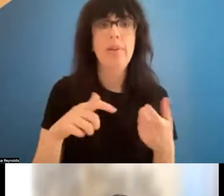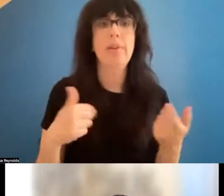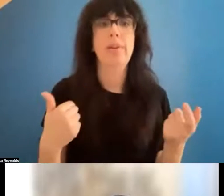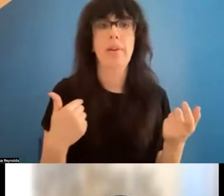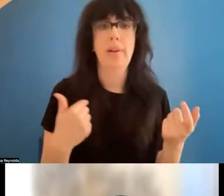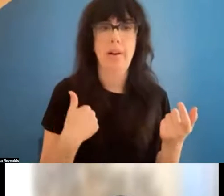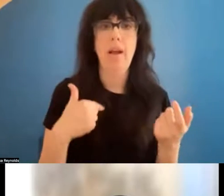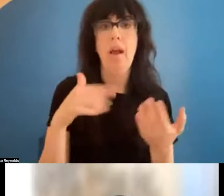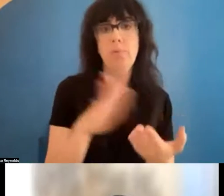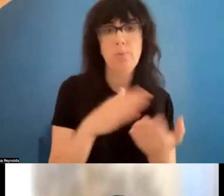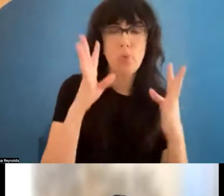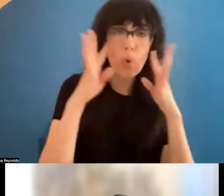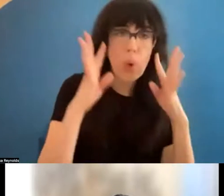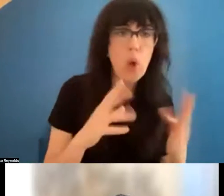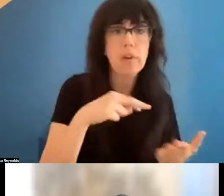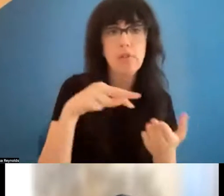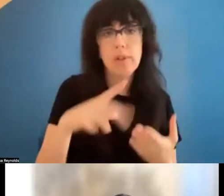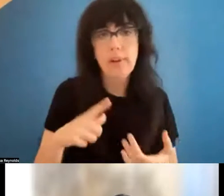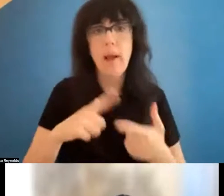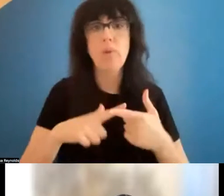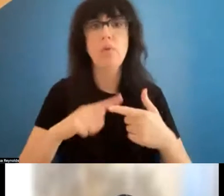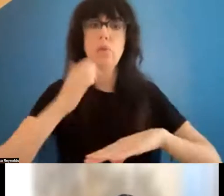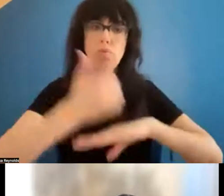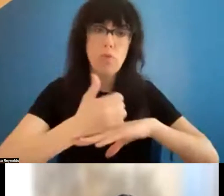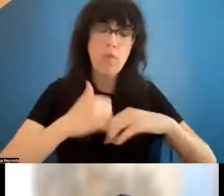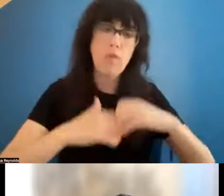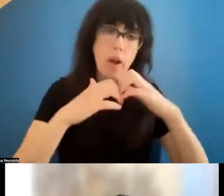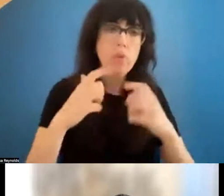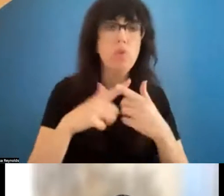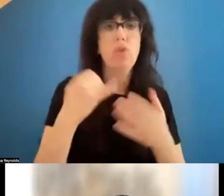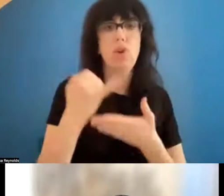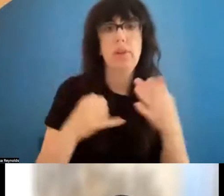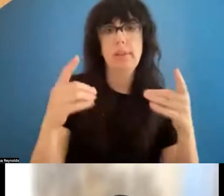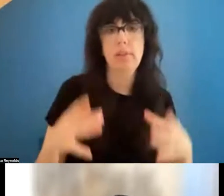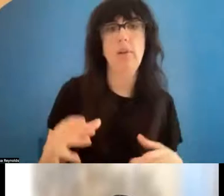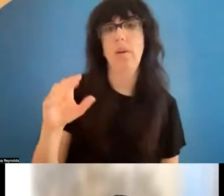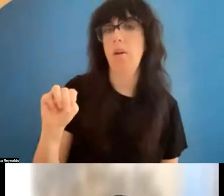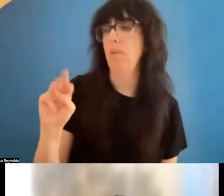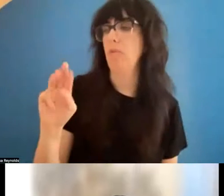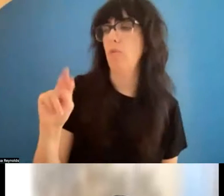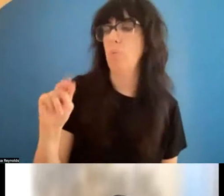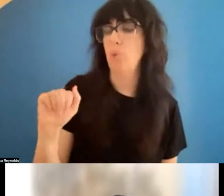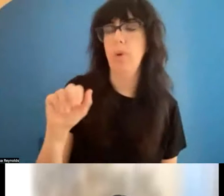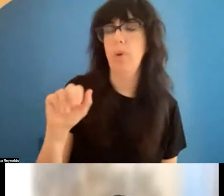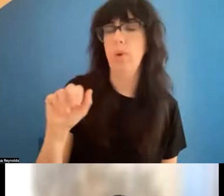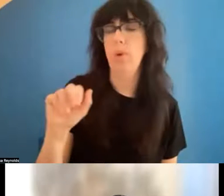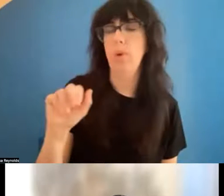I am a choreographer, dancer, founder and artistic director of Muna Tseng